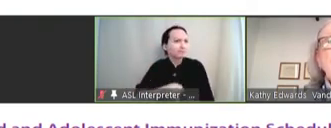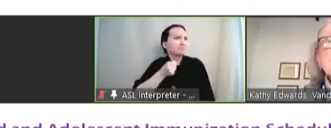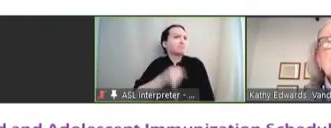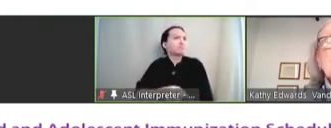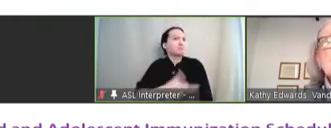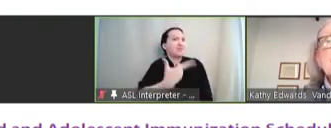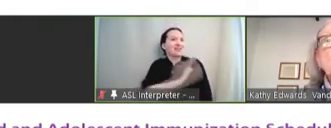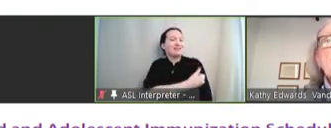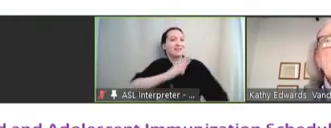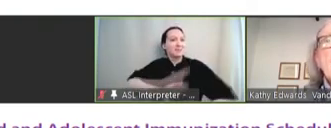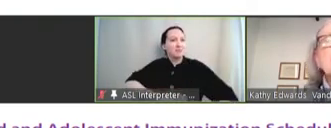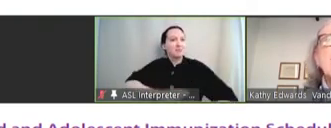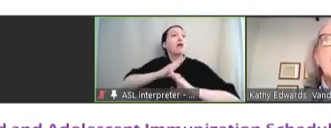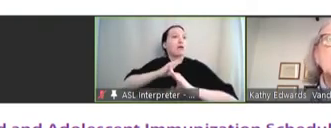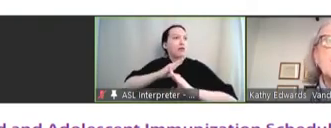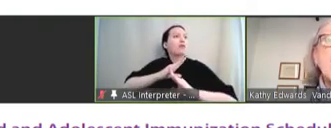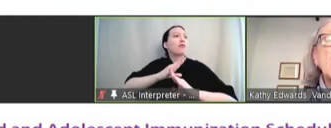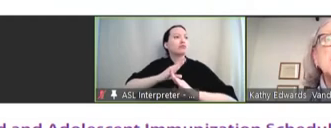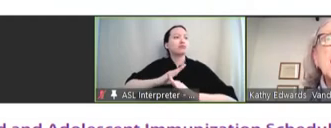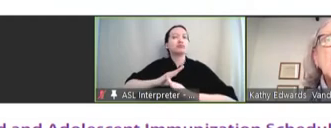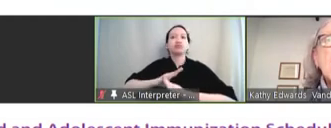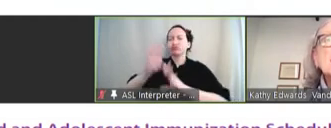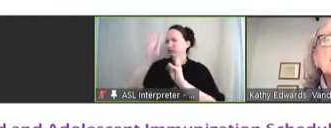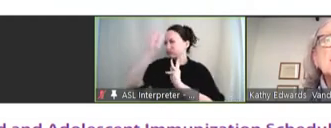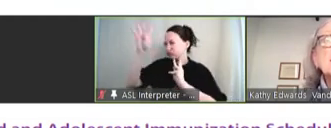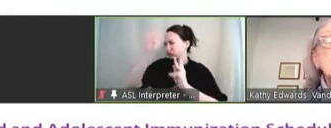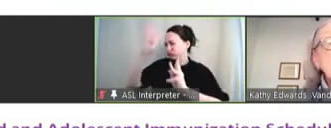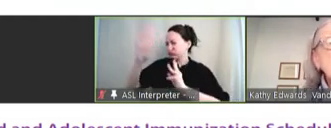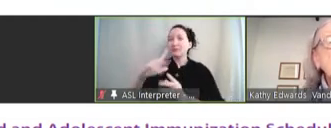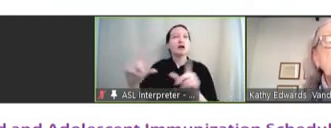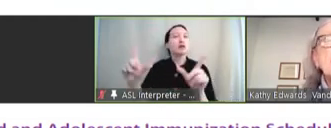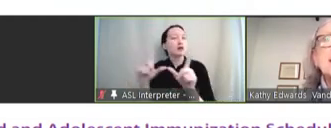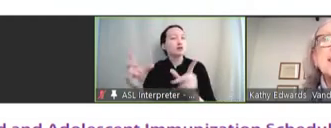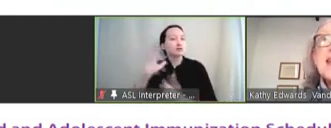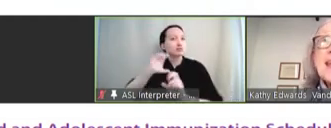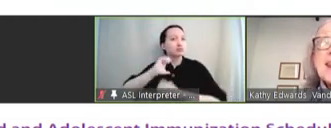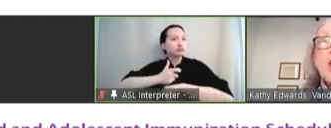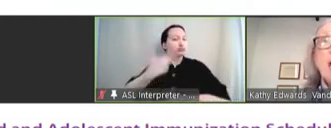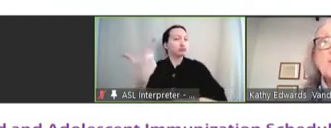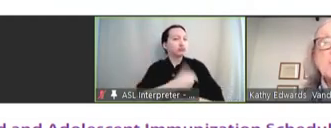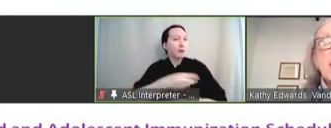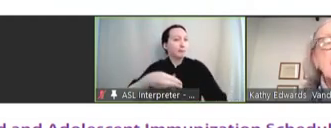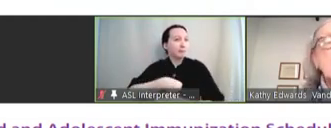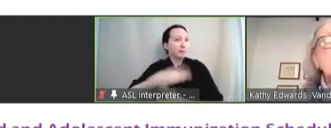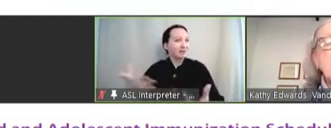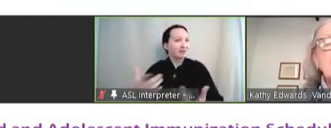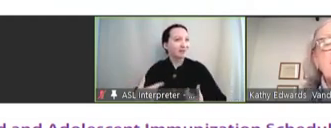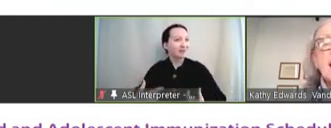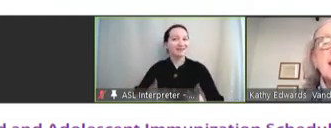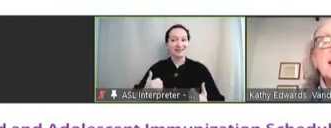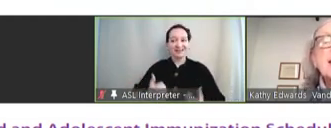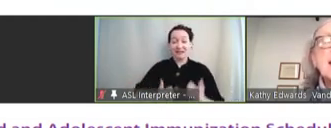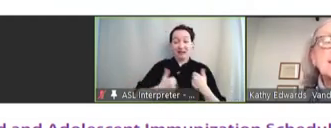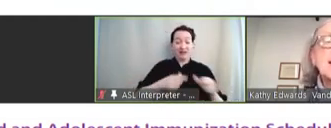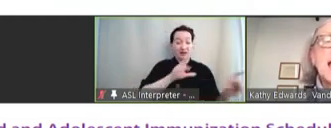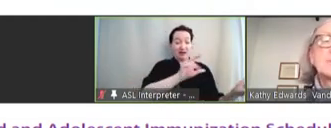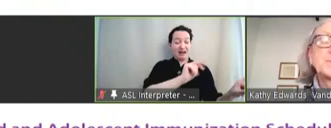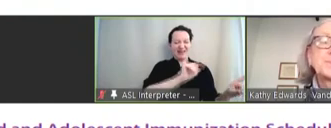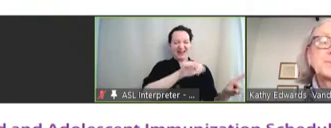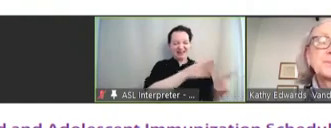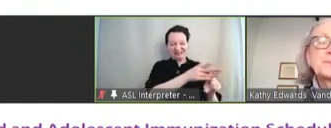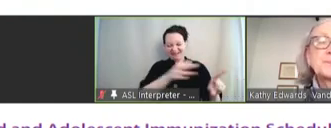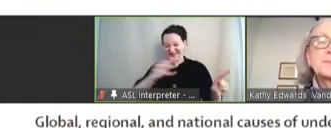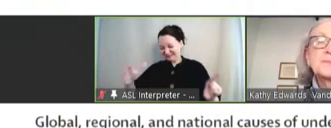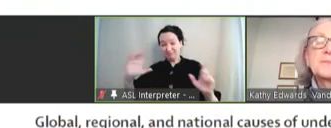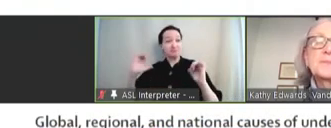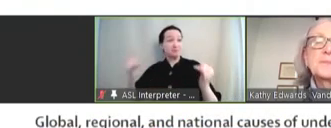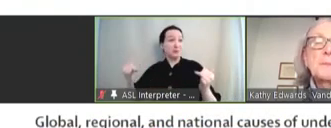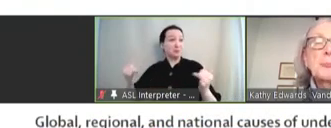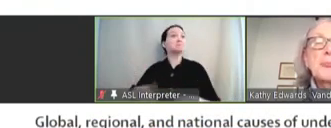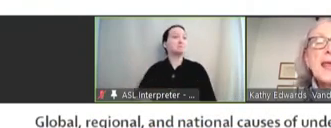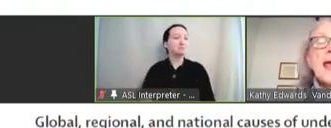vaccines that we have developed, licensed, and implemented in the lifespan of NVAC. Next slide.